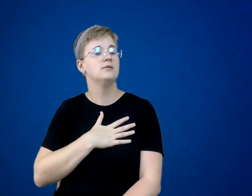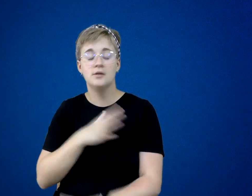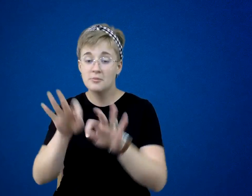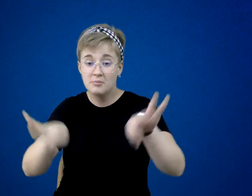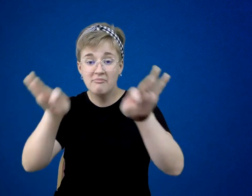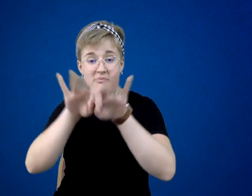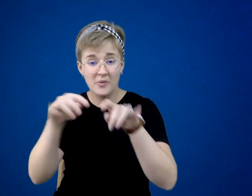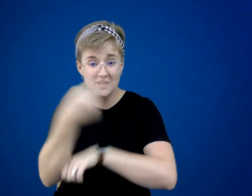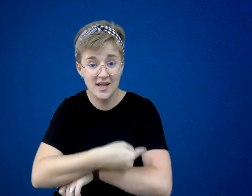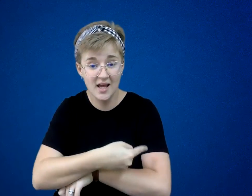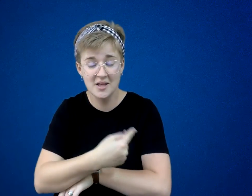The biggest day of their lives.